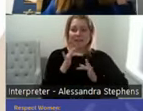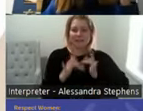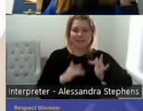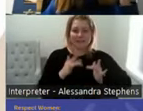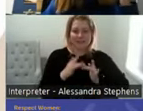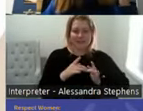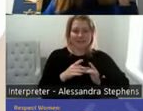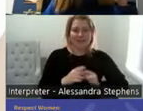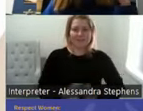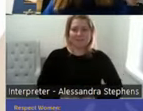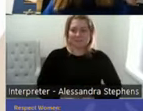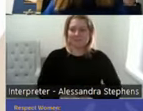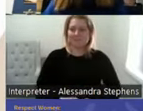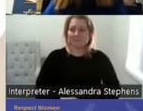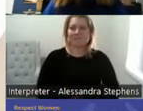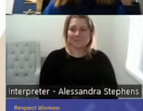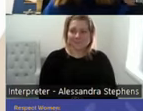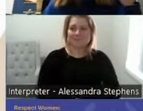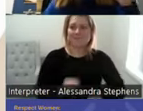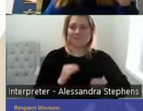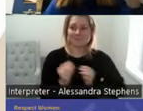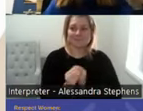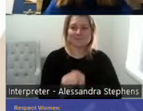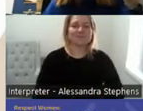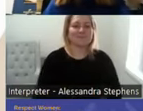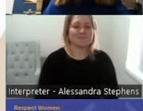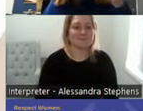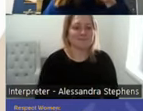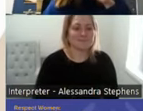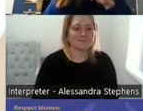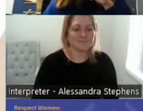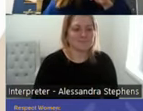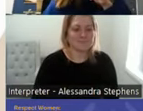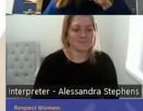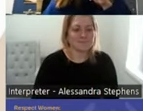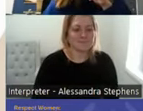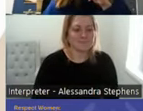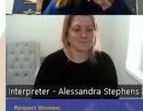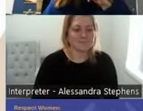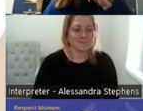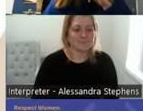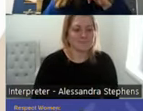to think about or write down what are the 2 largest sex organs in your body?